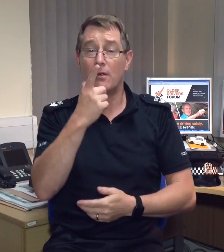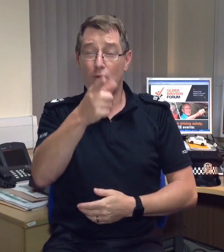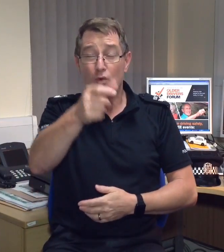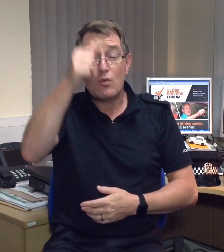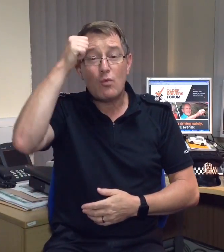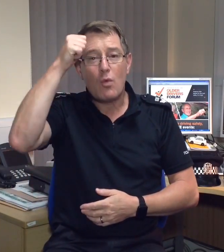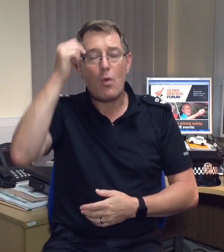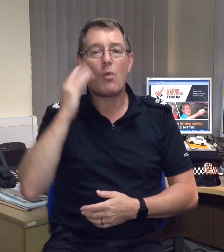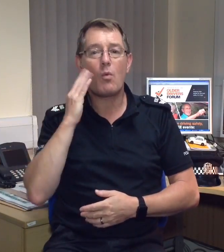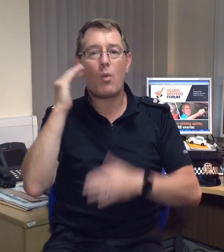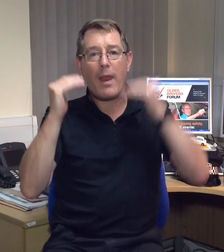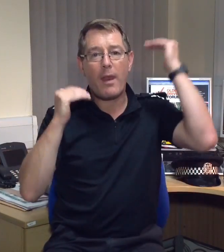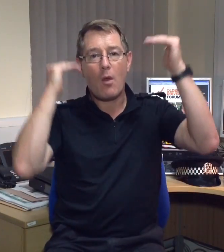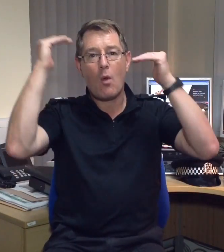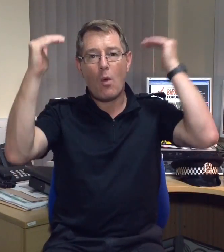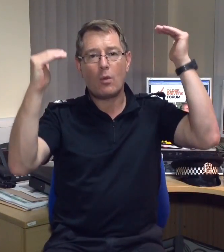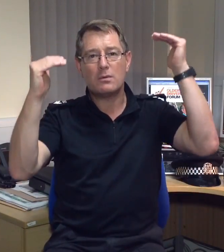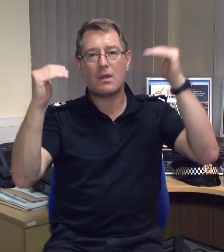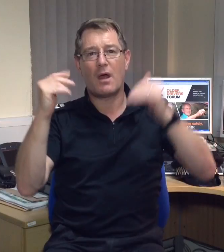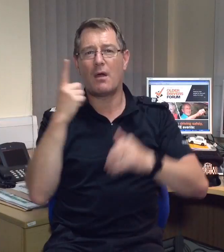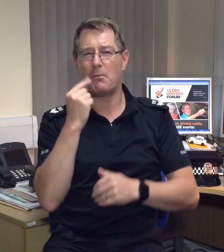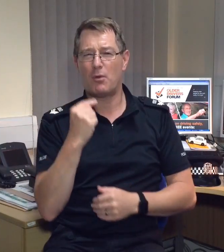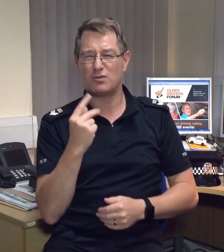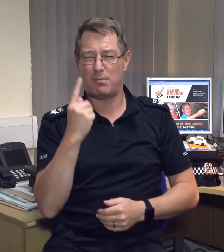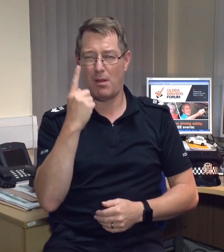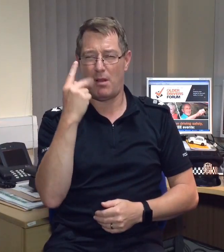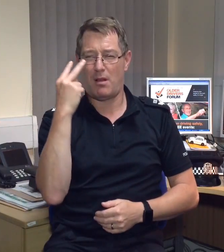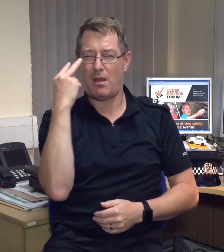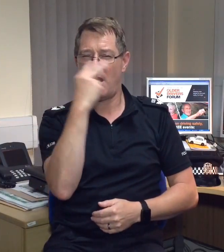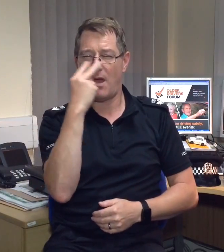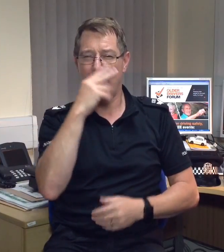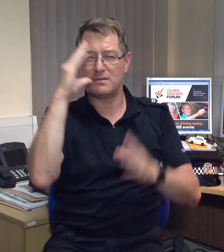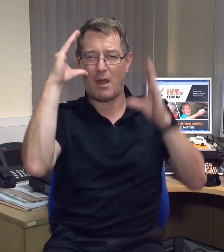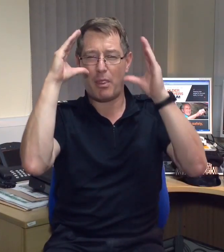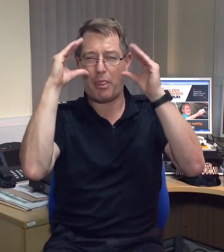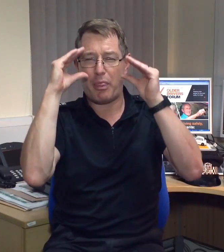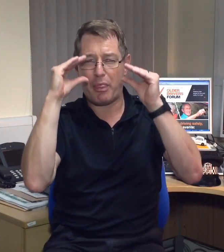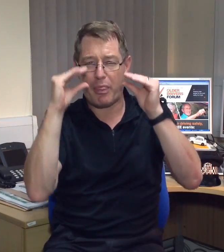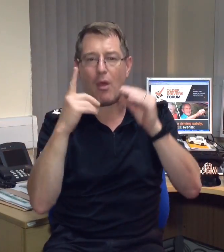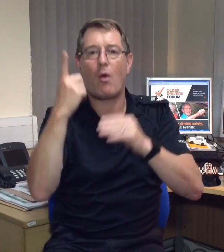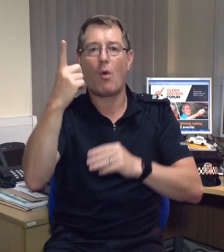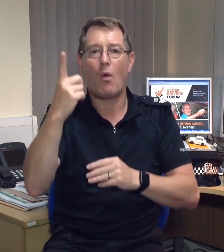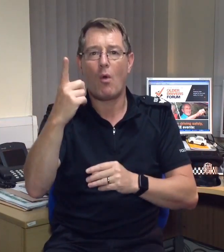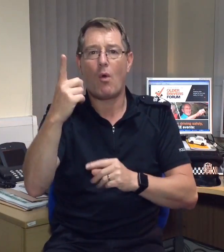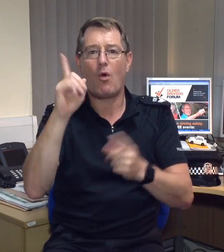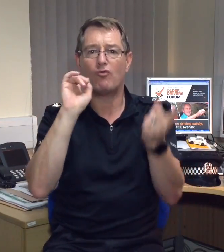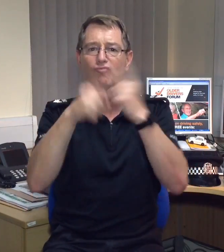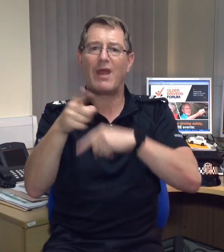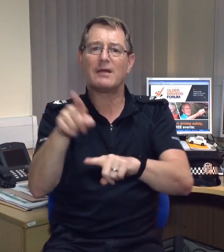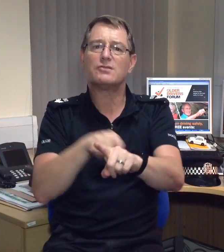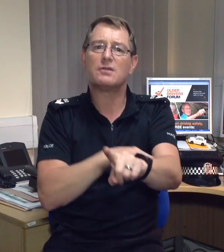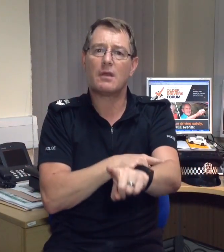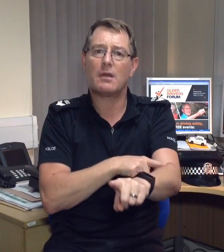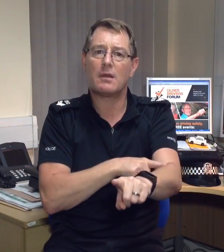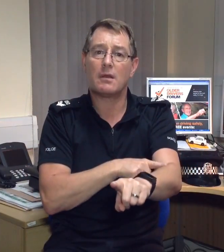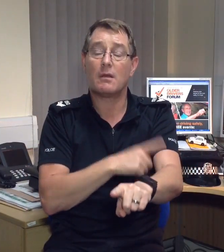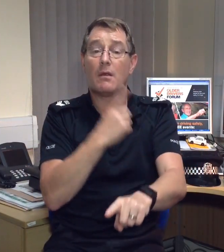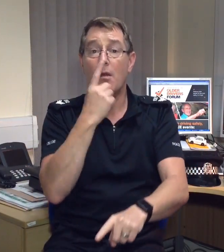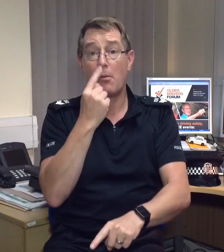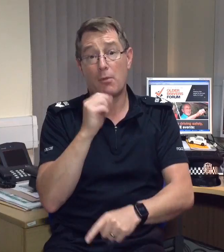You know, as you get older, your eyesight can deteriorate, your reactions can slow.